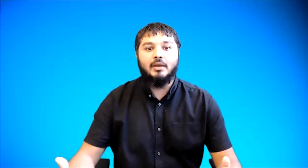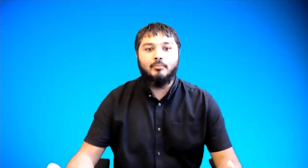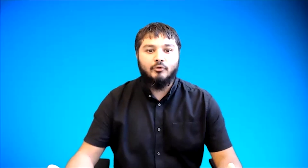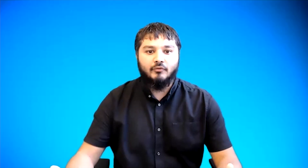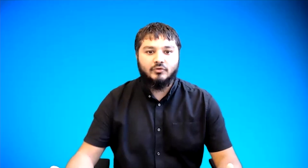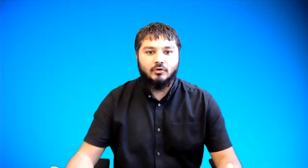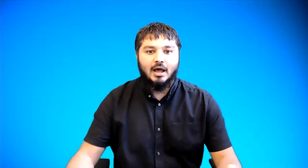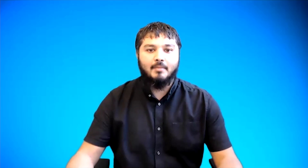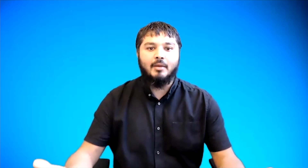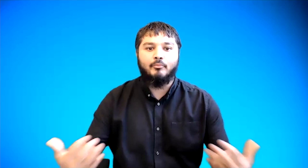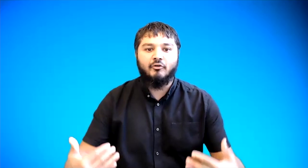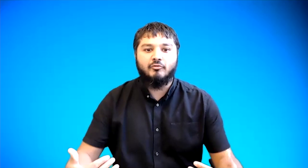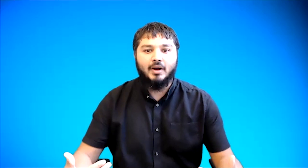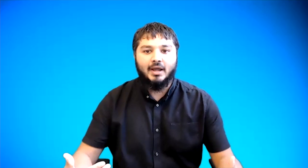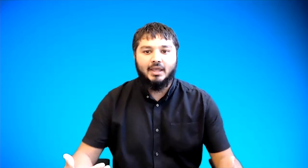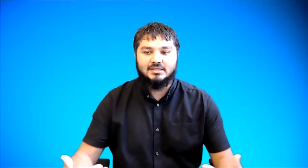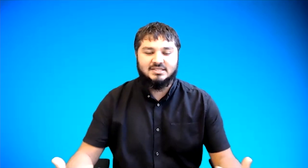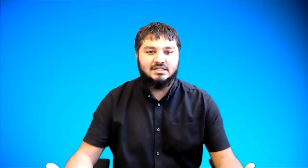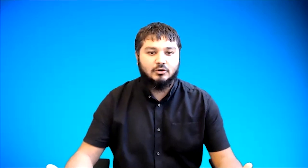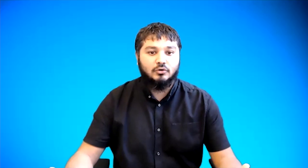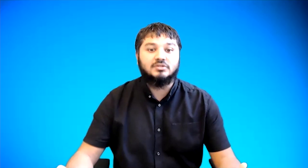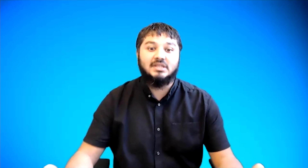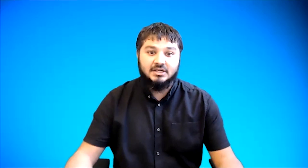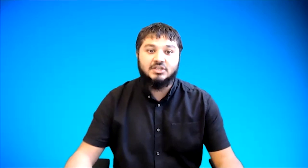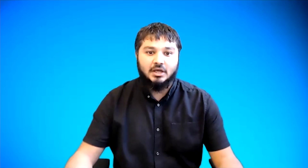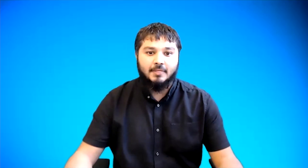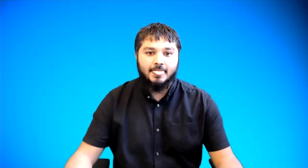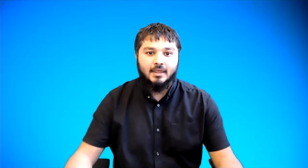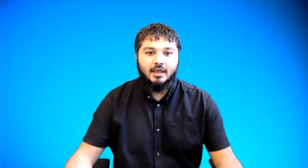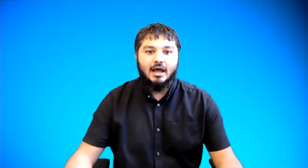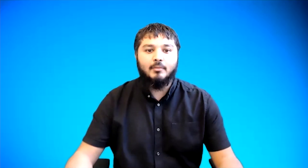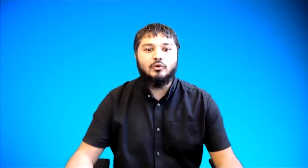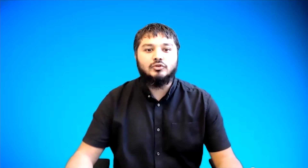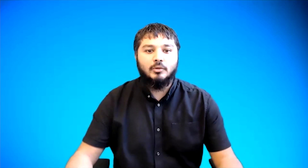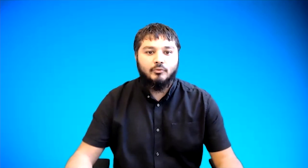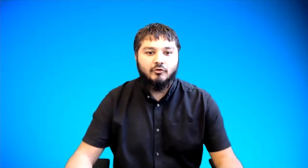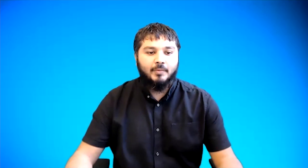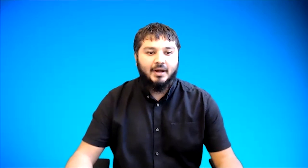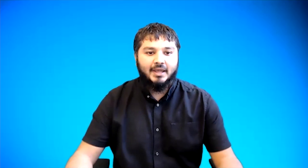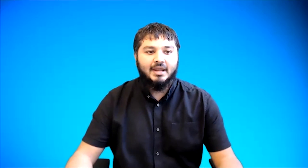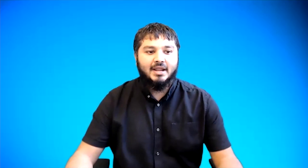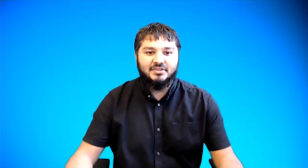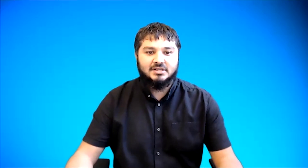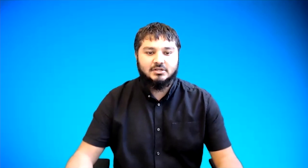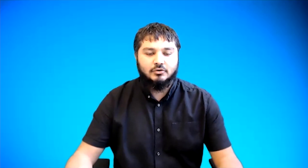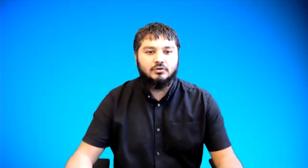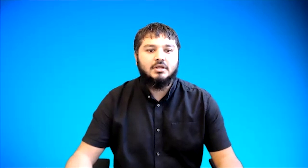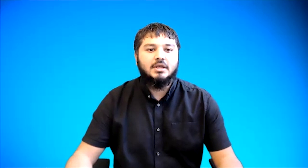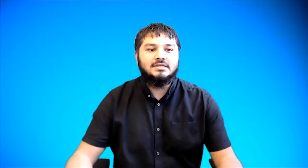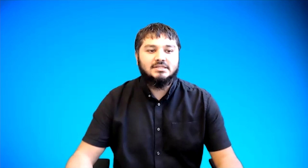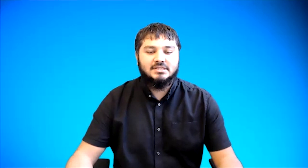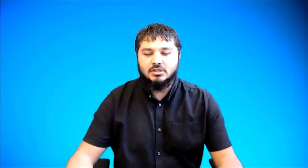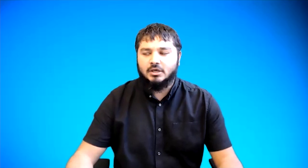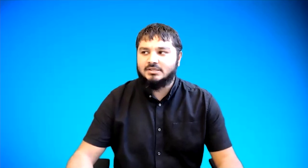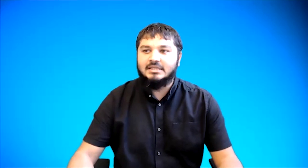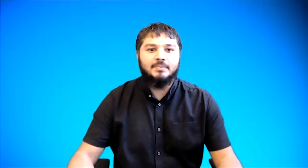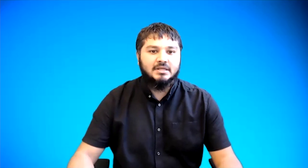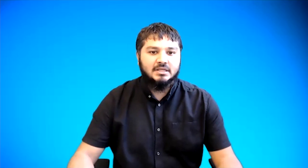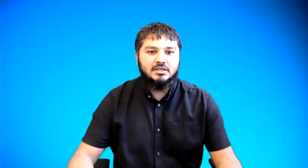approved so i'm approved by a center called signature approved by another center called cpd